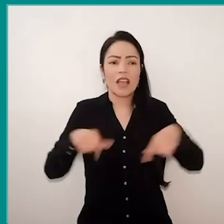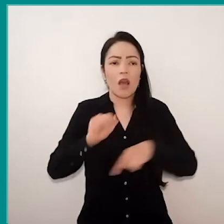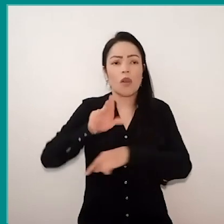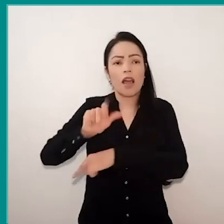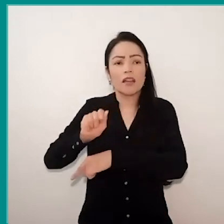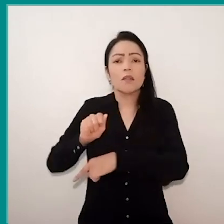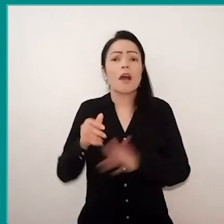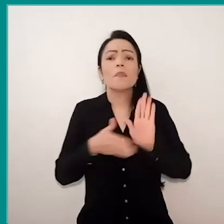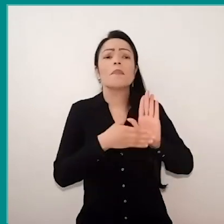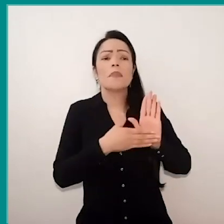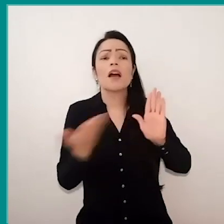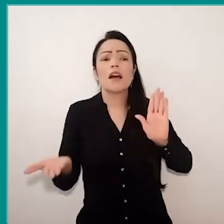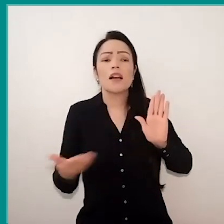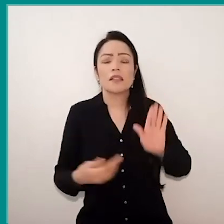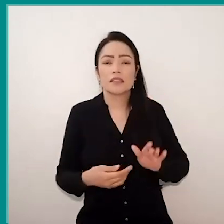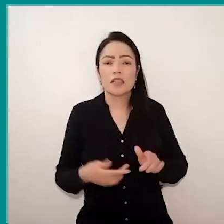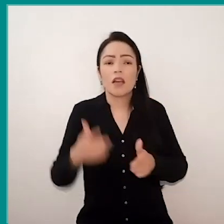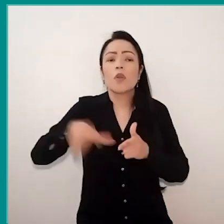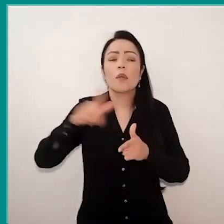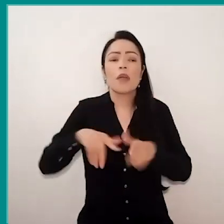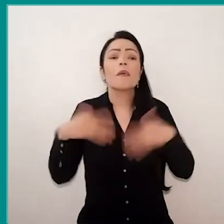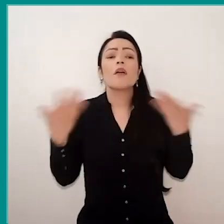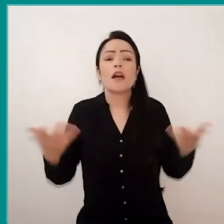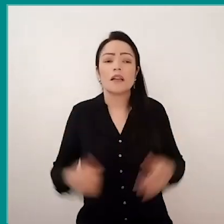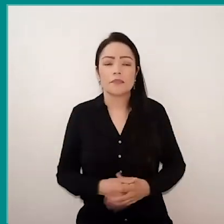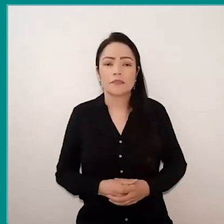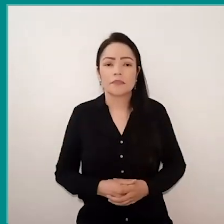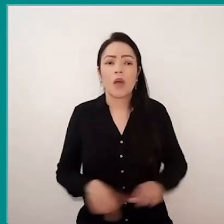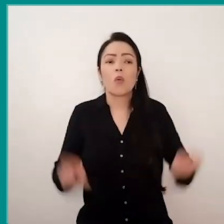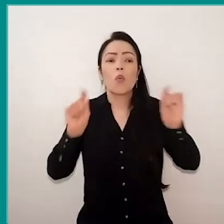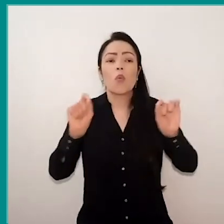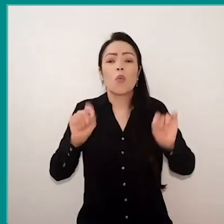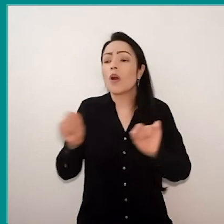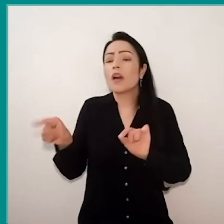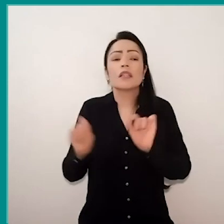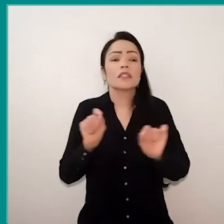What's the problem with algorithms get to the classroom? Who is behind this? What is built?